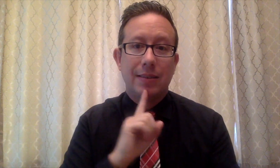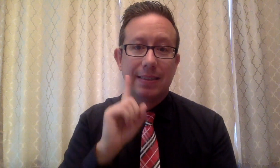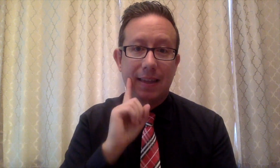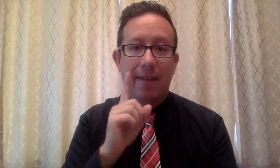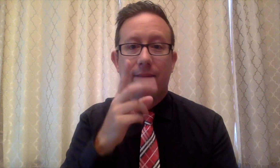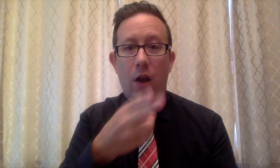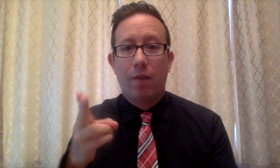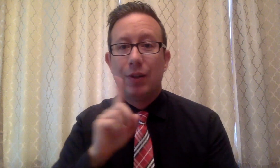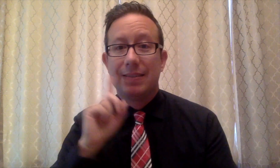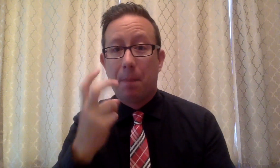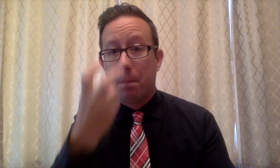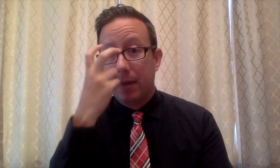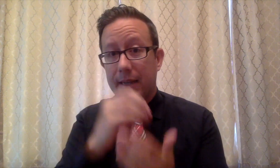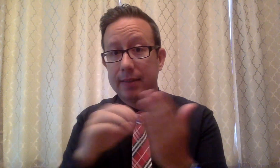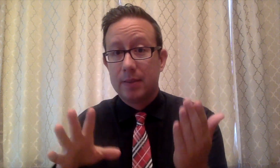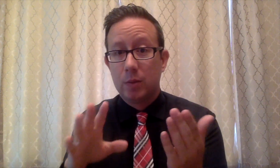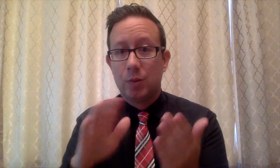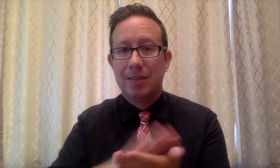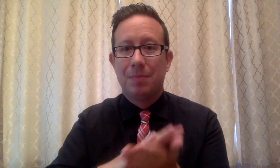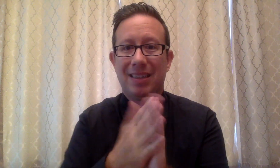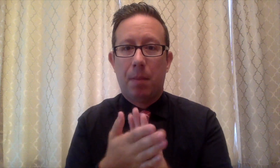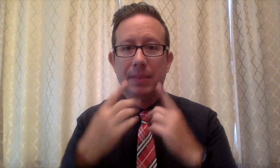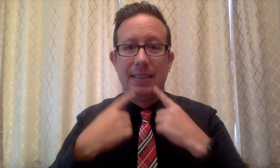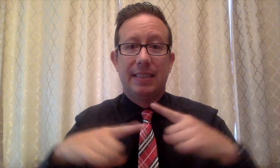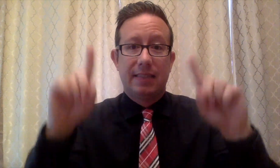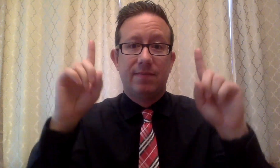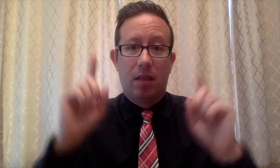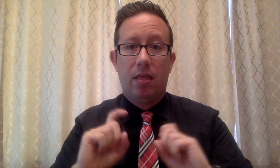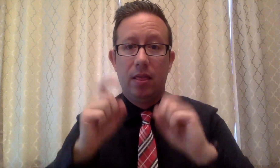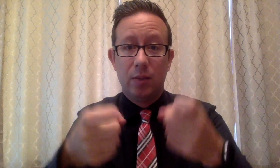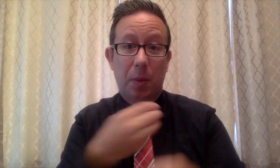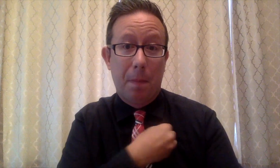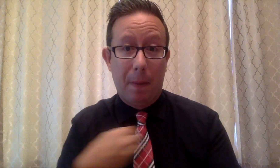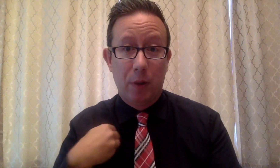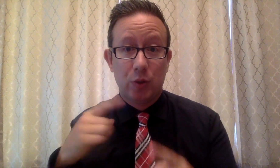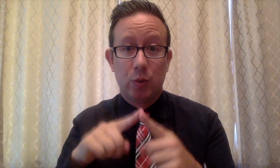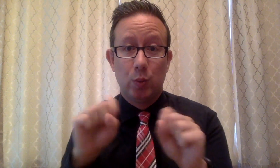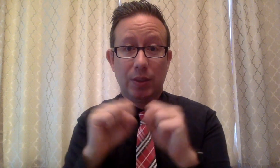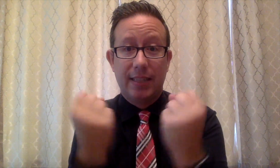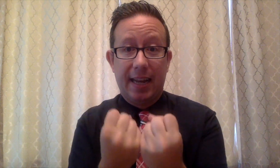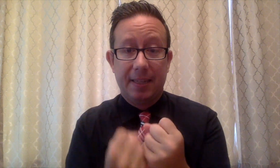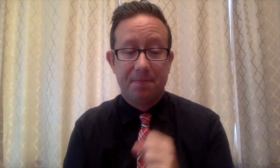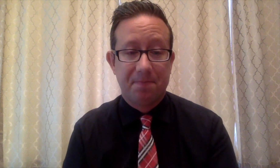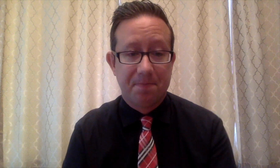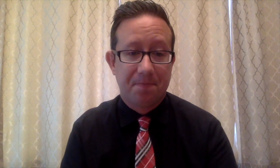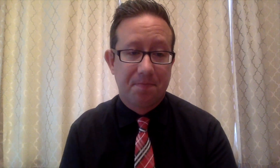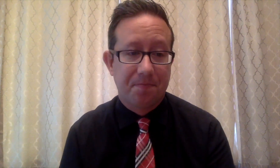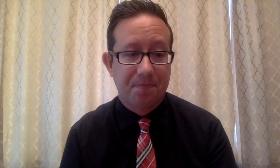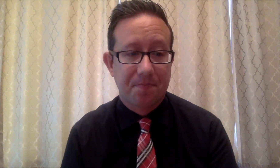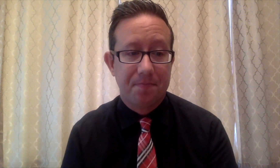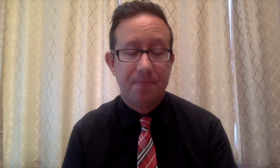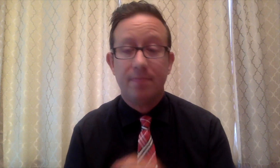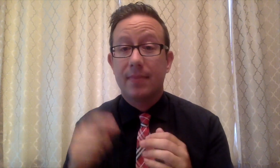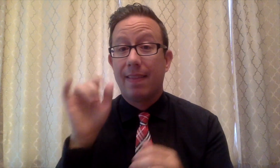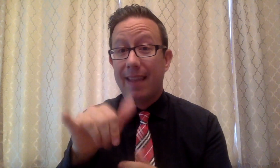We want all deaf, hard of hearing, and deafblind students to become successful, contributing members of society.